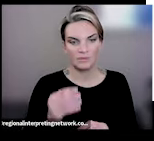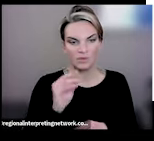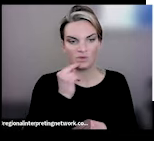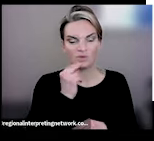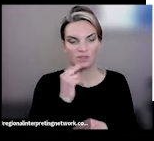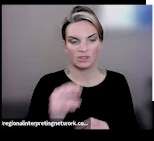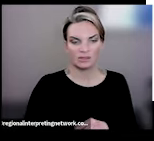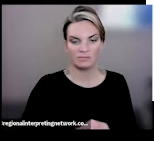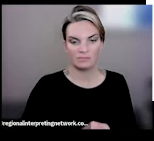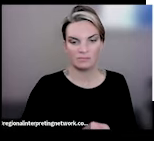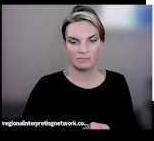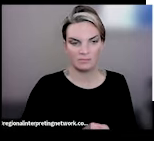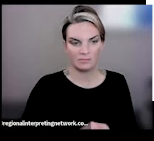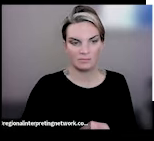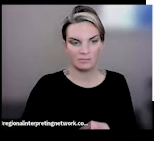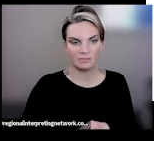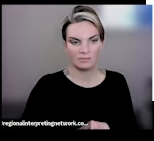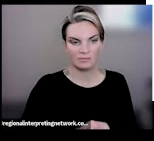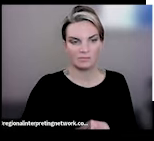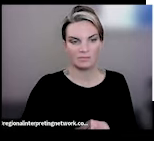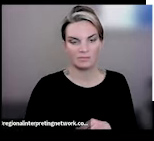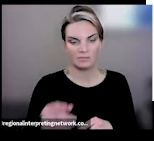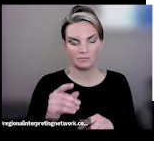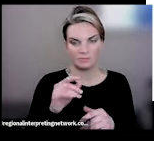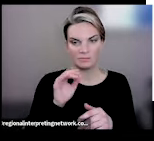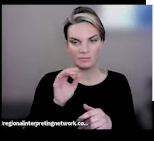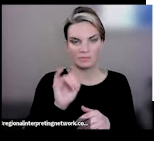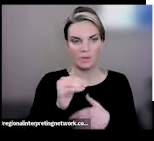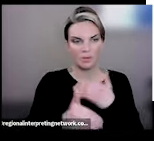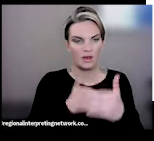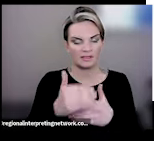utilizing processed foods, and I know when I use the word "processed foods," everybody